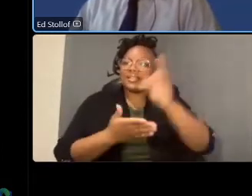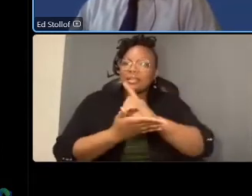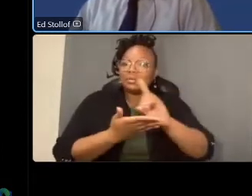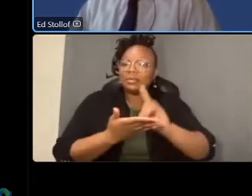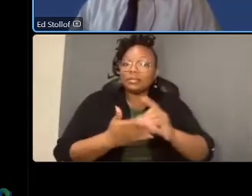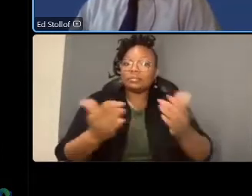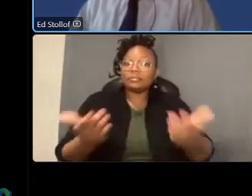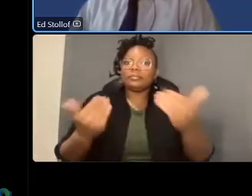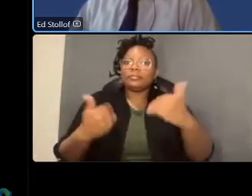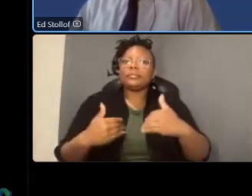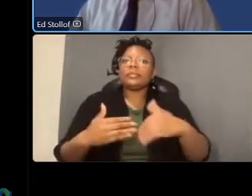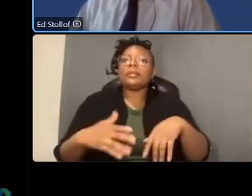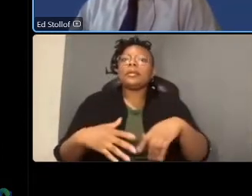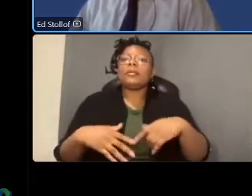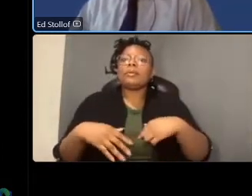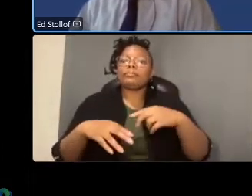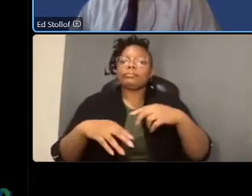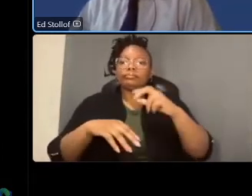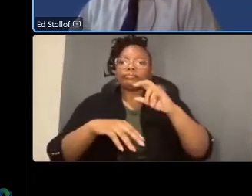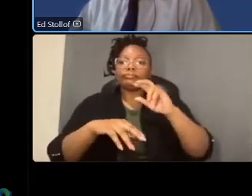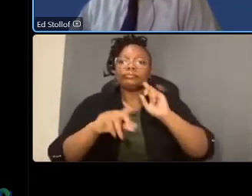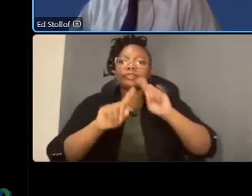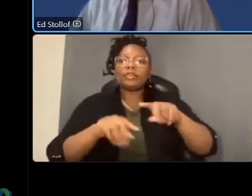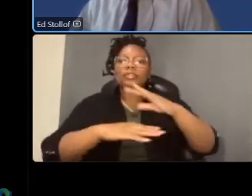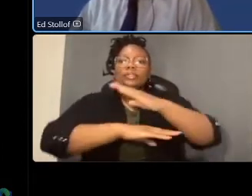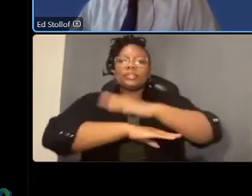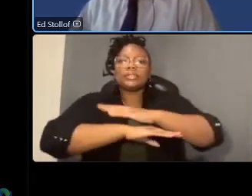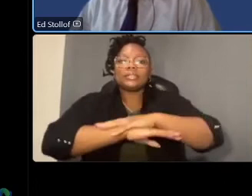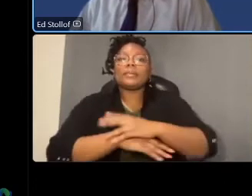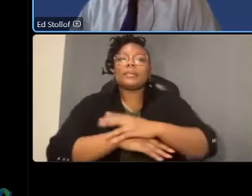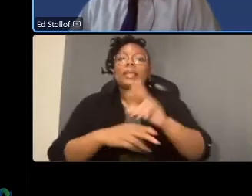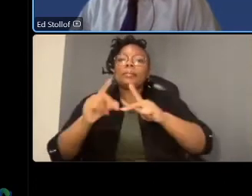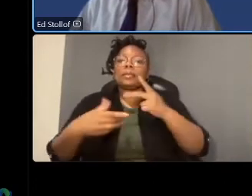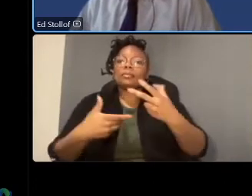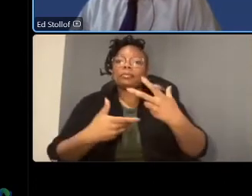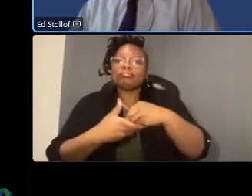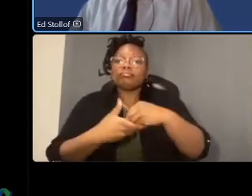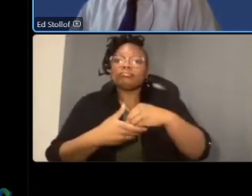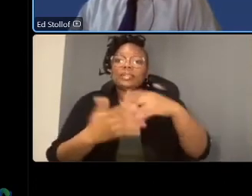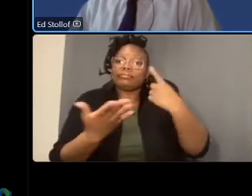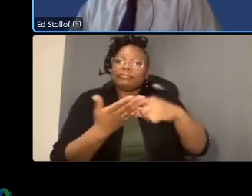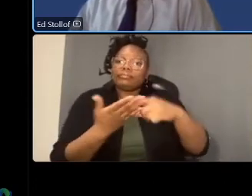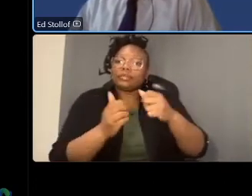disperse to our tables and then participants can speak with the project theme we'll ask that you